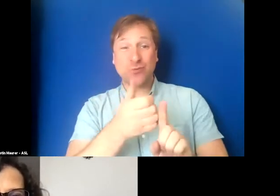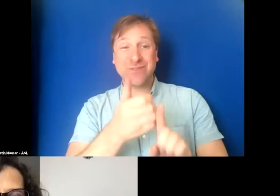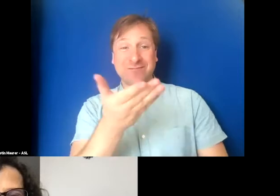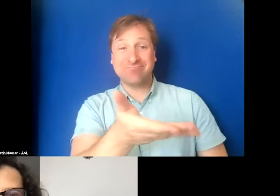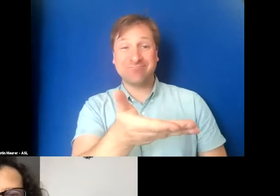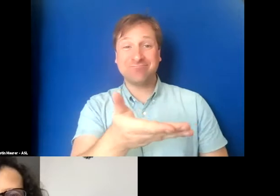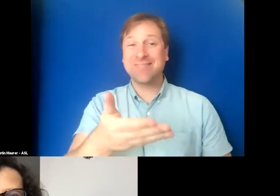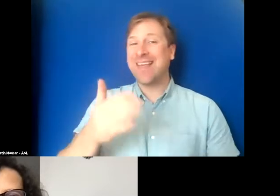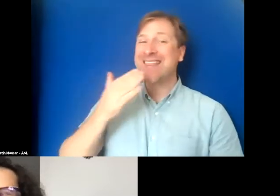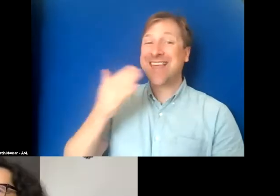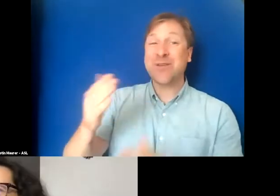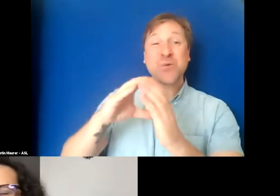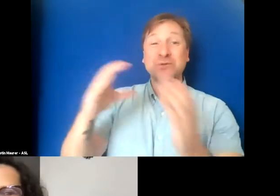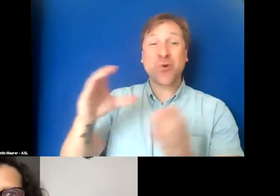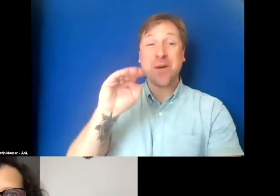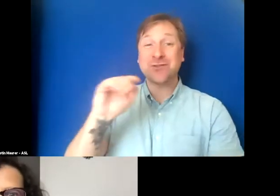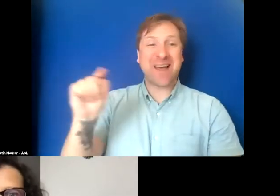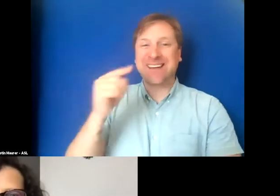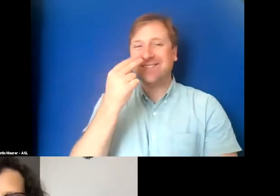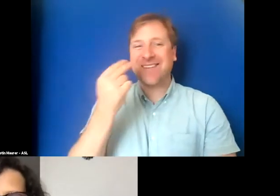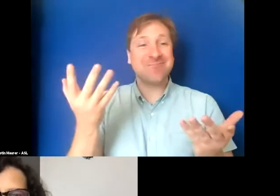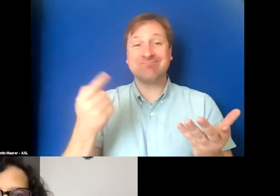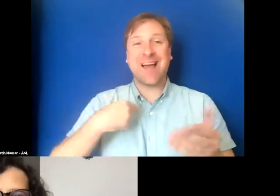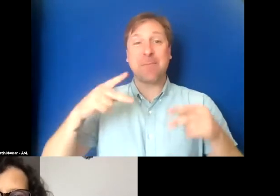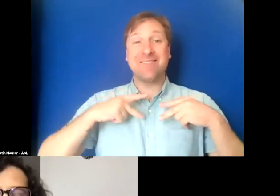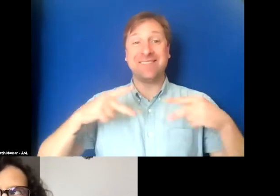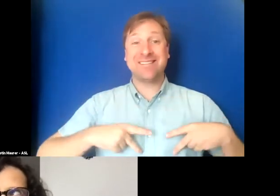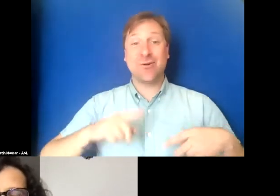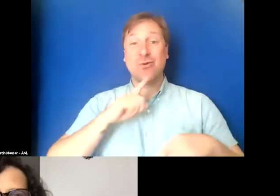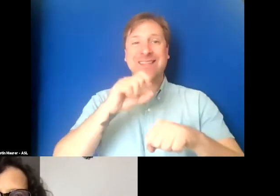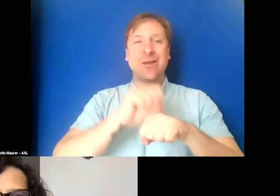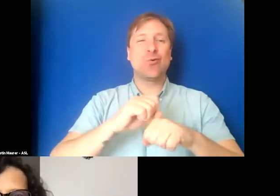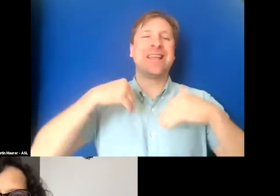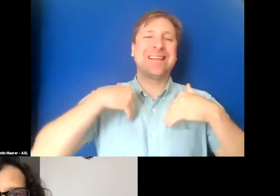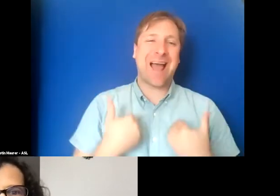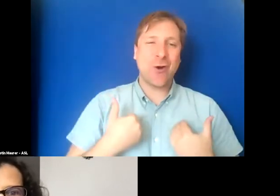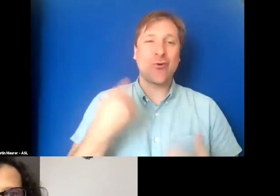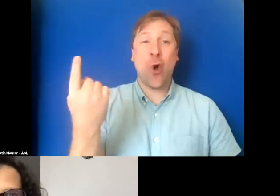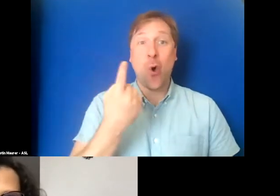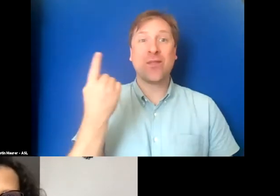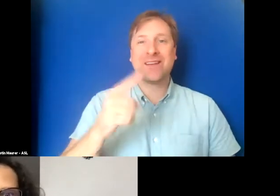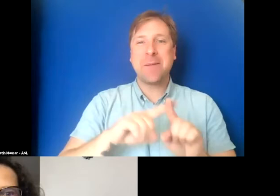Thank you so much, Matt. It's funny, I am physically, literally tired all the time. But you're right.